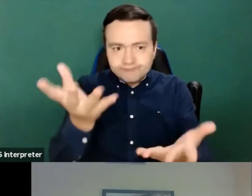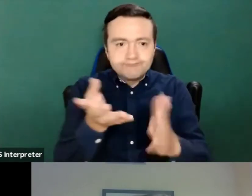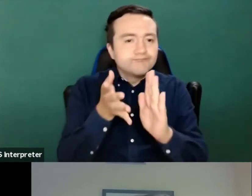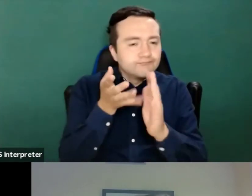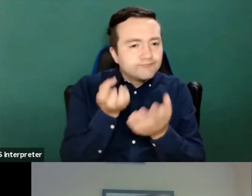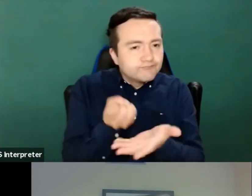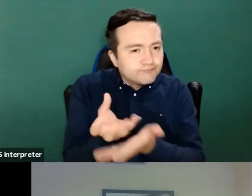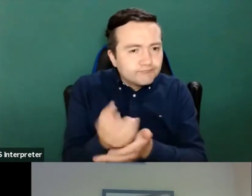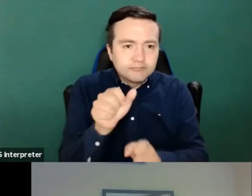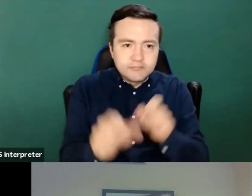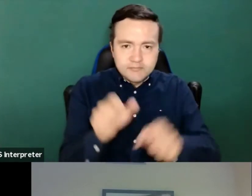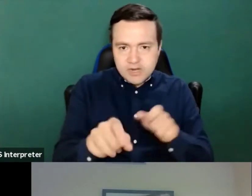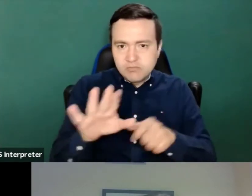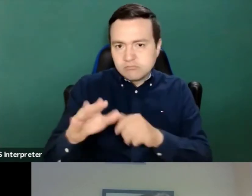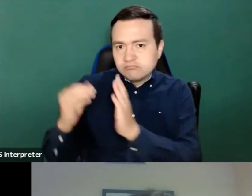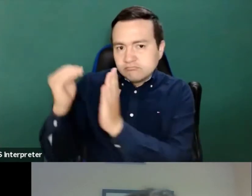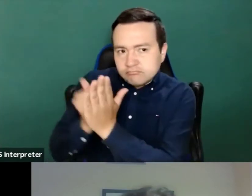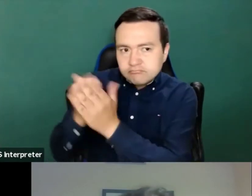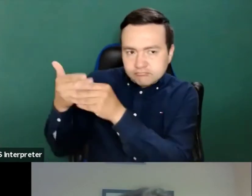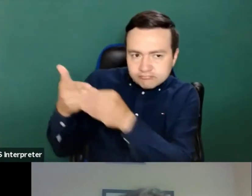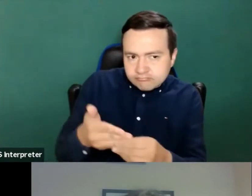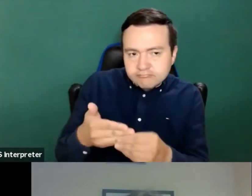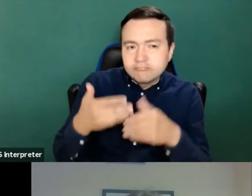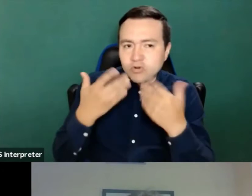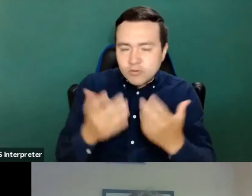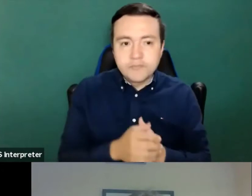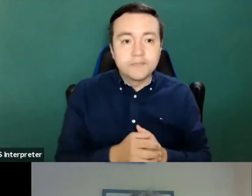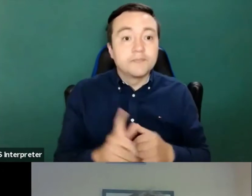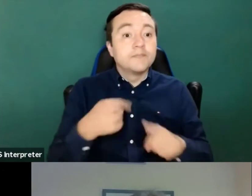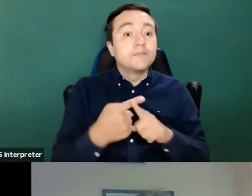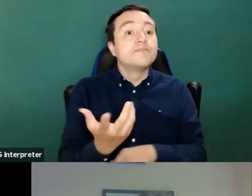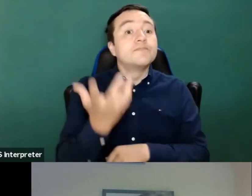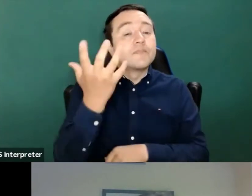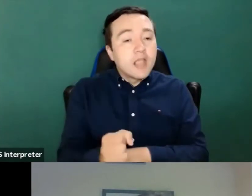And we will have a presentation around that and to kind of set the scene for this, this